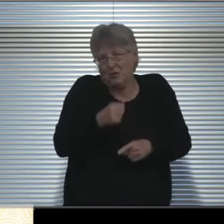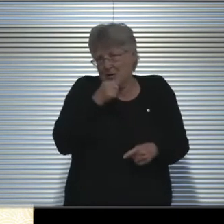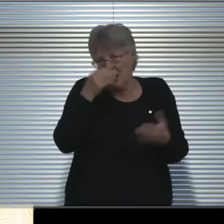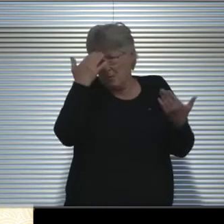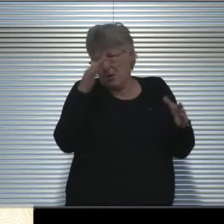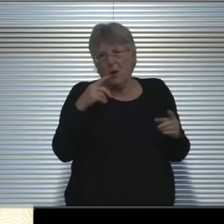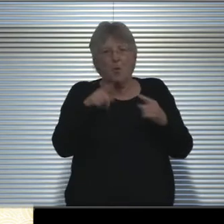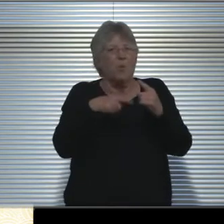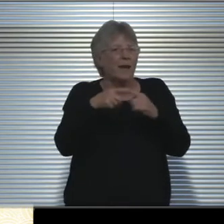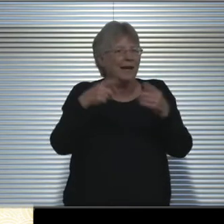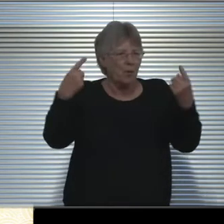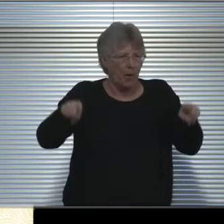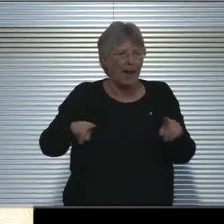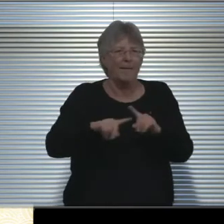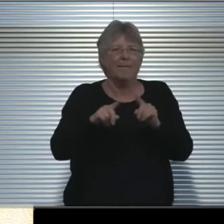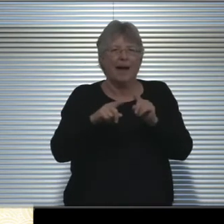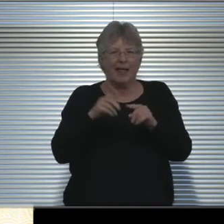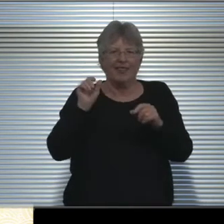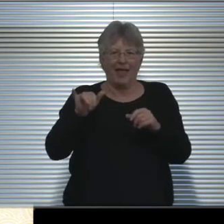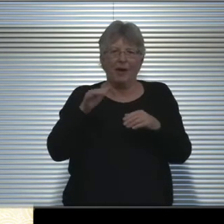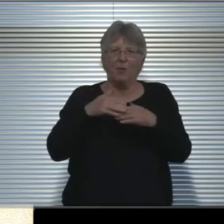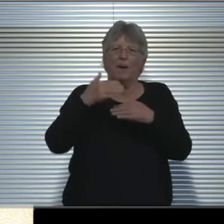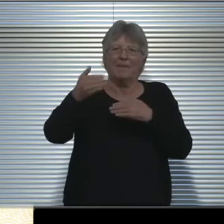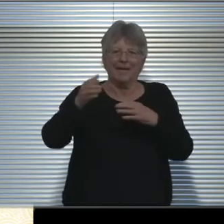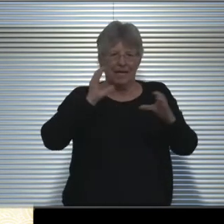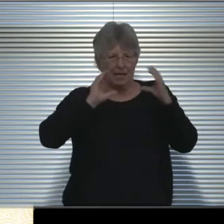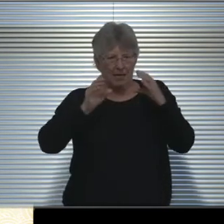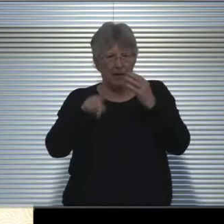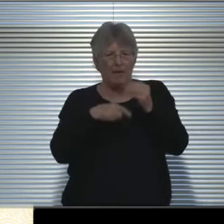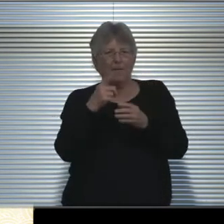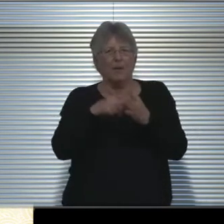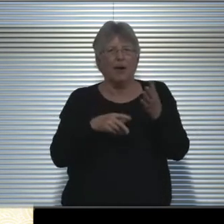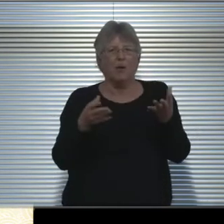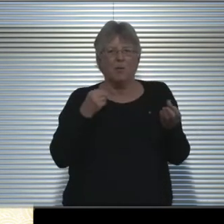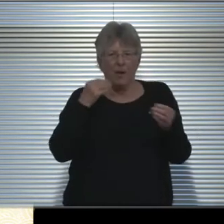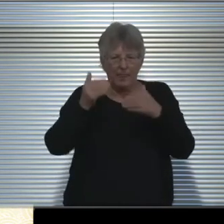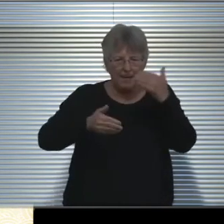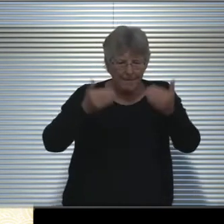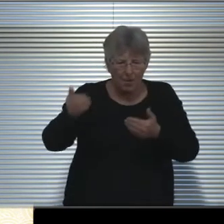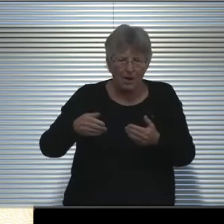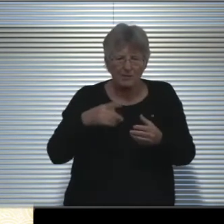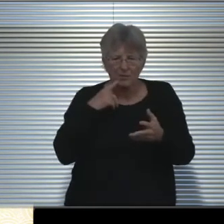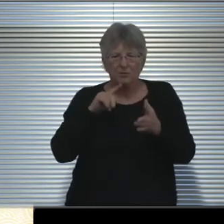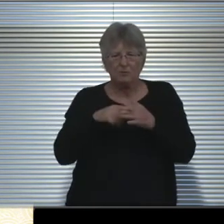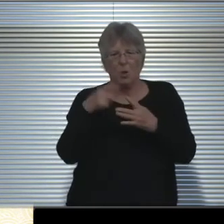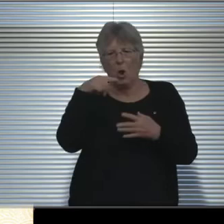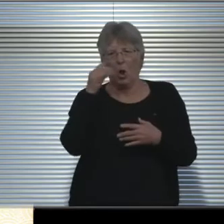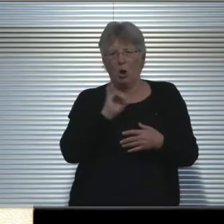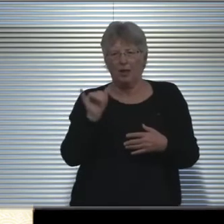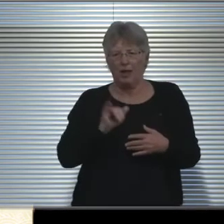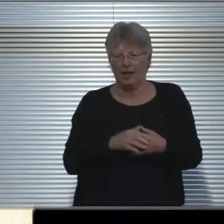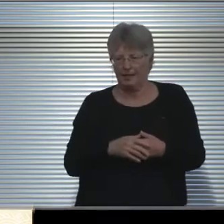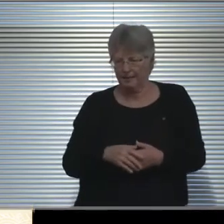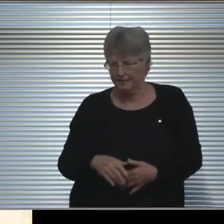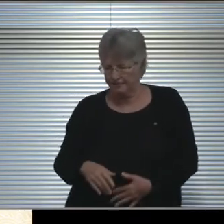Then we will be in the next conversation around what our reopening process may look like. Currently Los Angeles county,